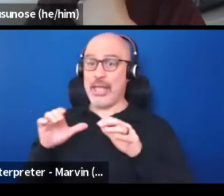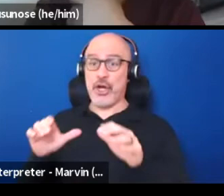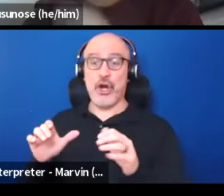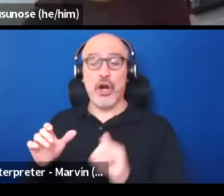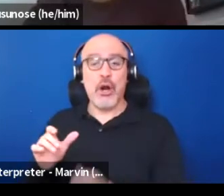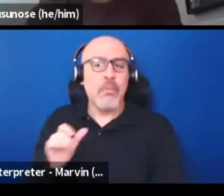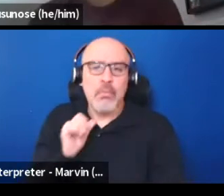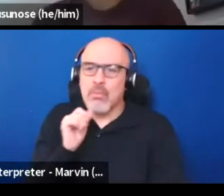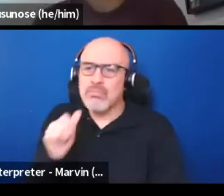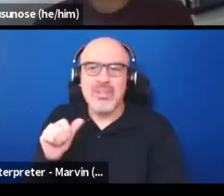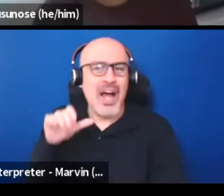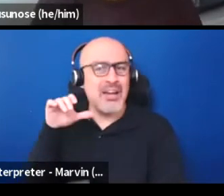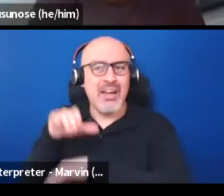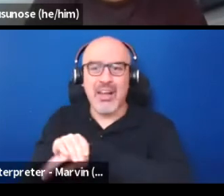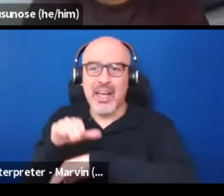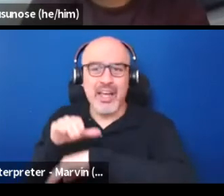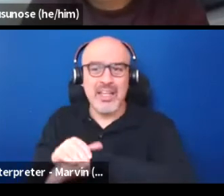in English would be dope.